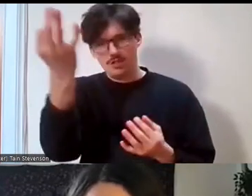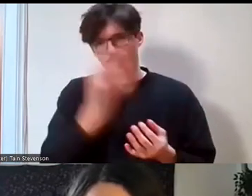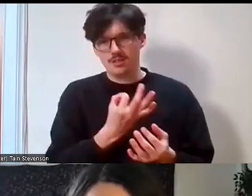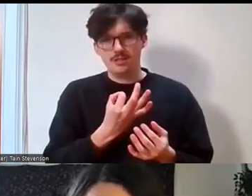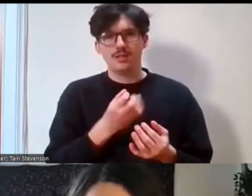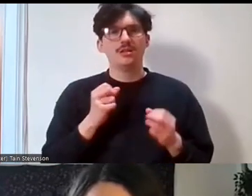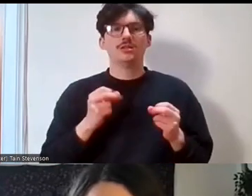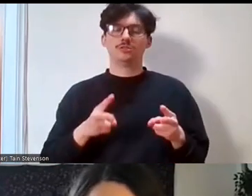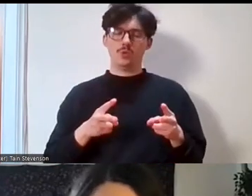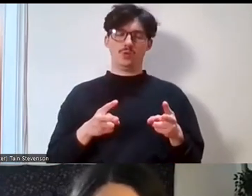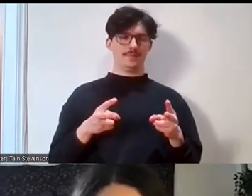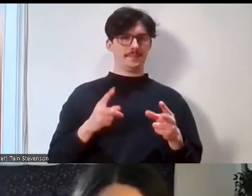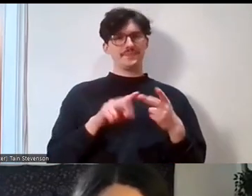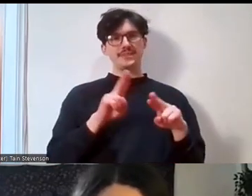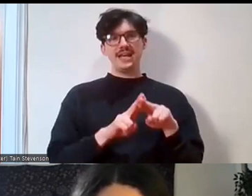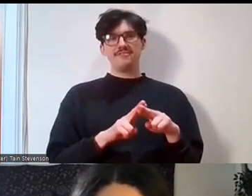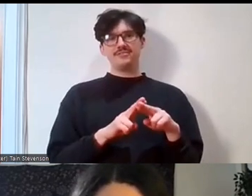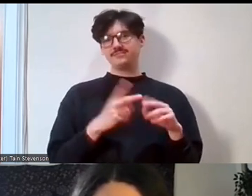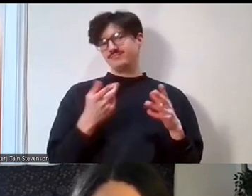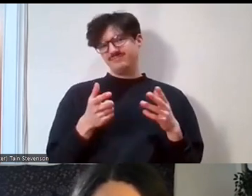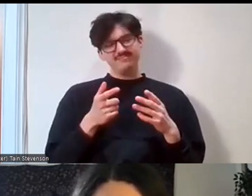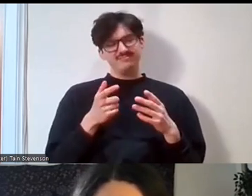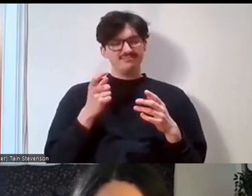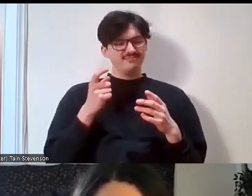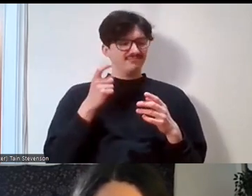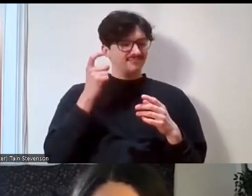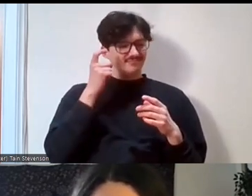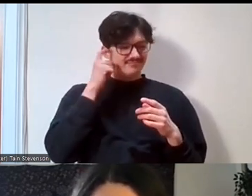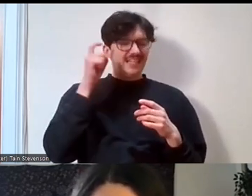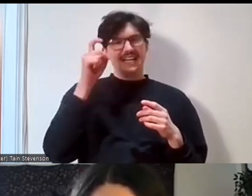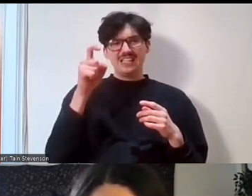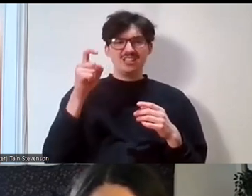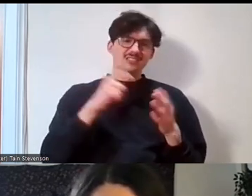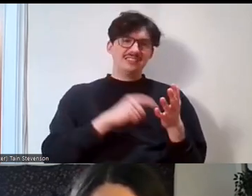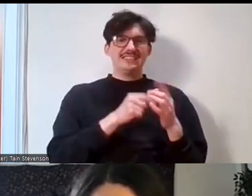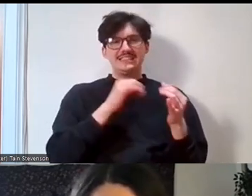of the event, if there is any hints and tips that you would like to share Fran, Debbie,